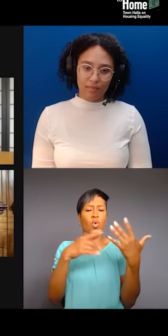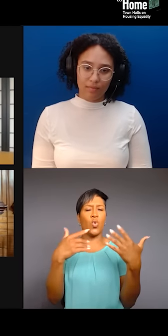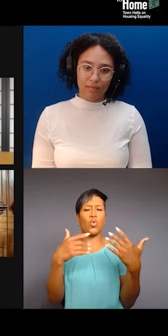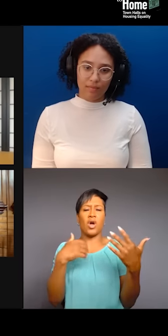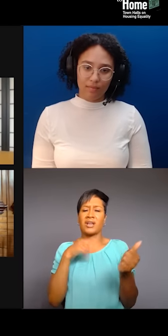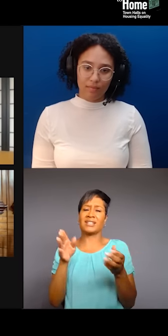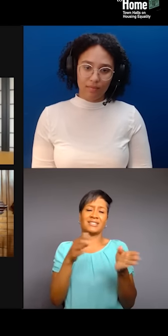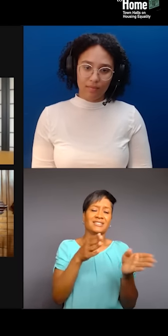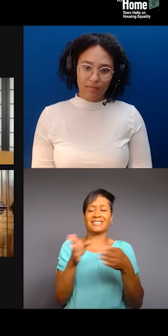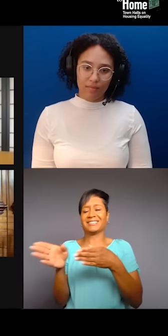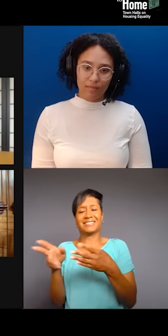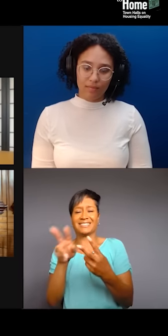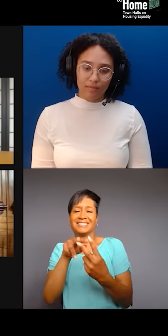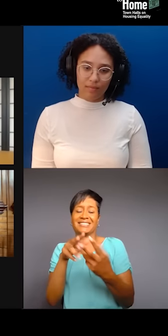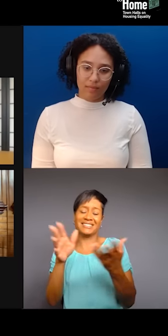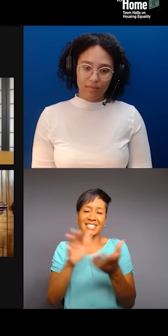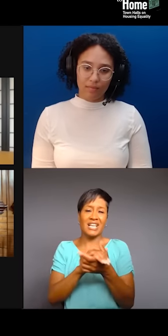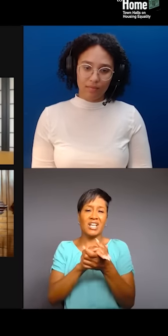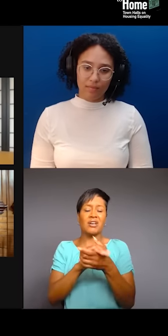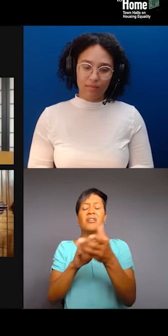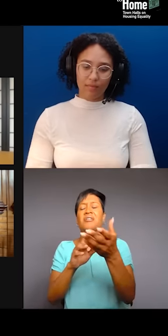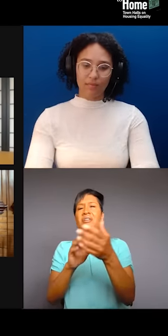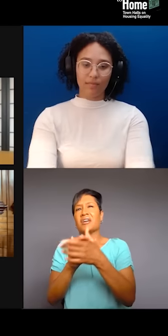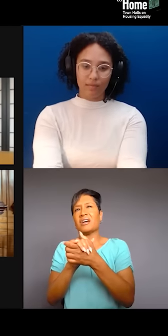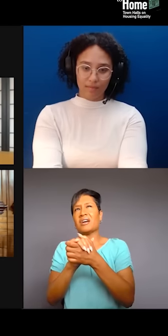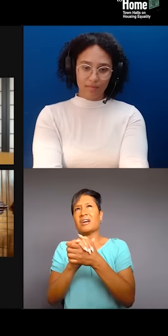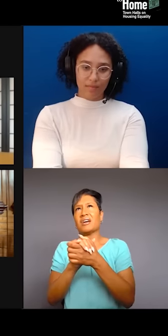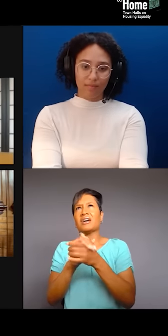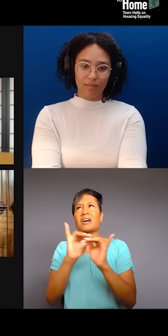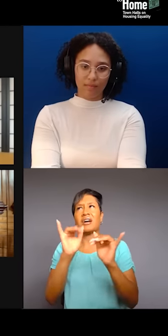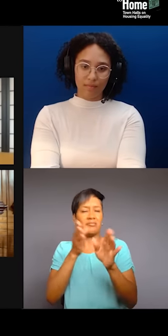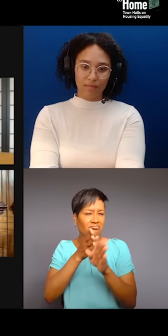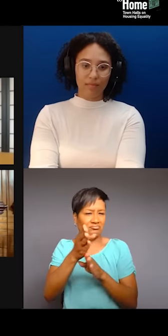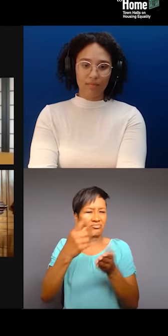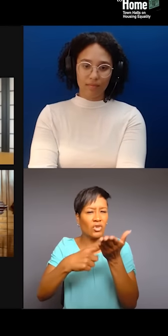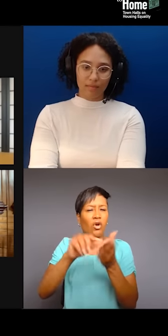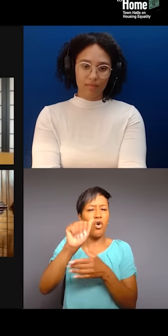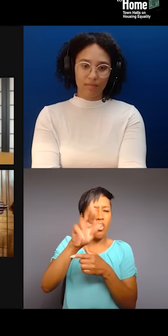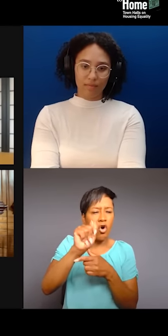I think I'm gonna stay in the discussion about arts and culture. So, Ron and Candice,